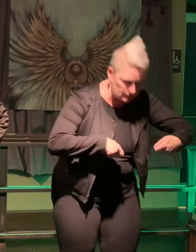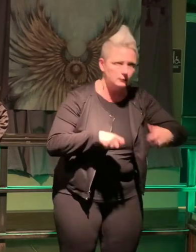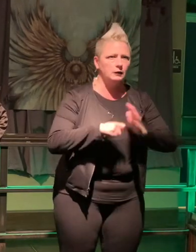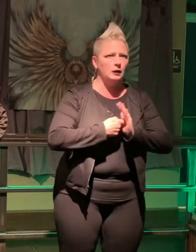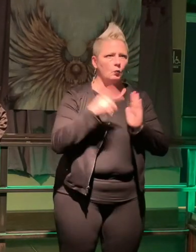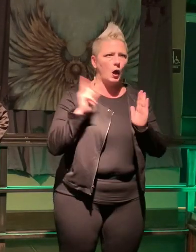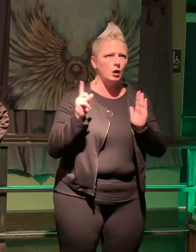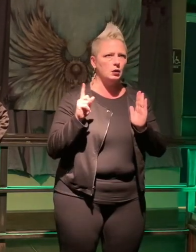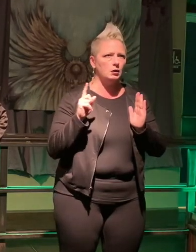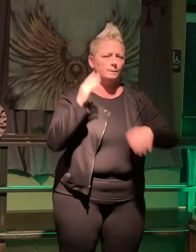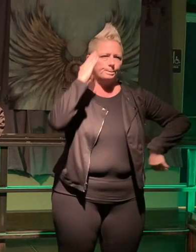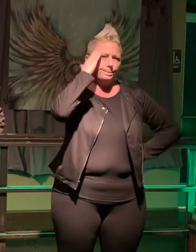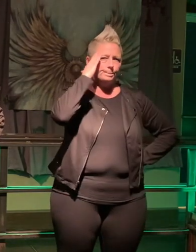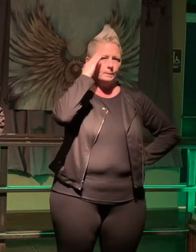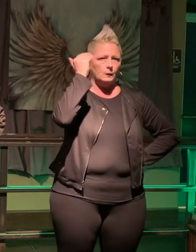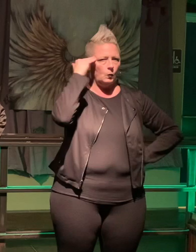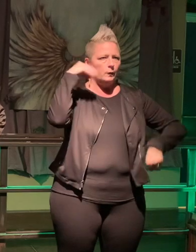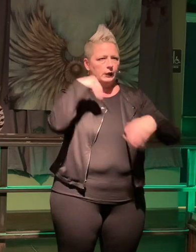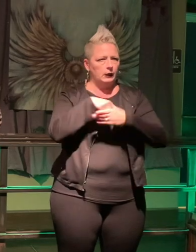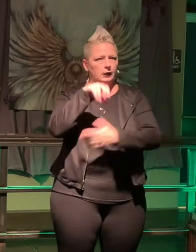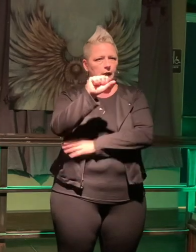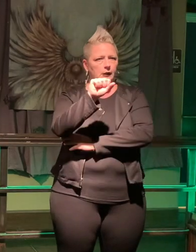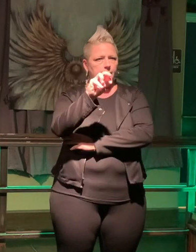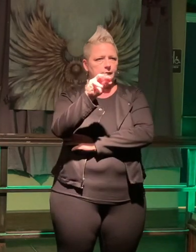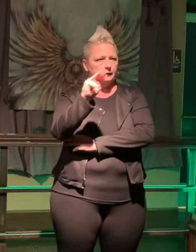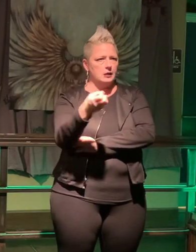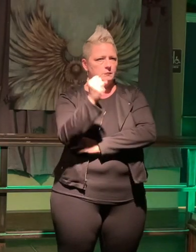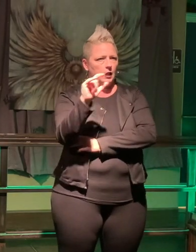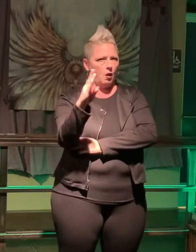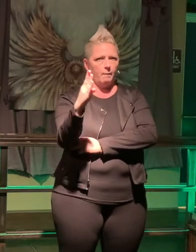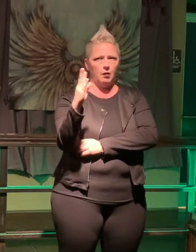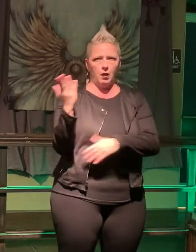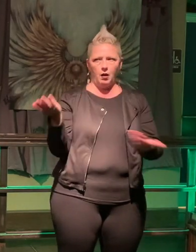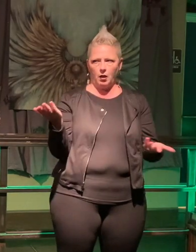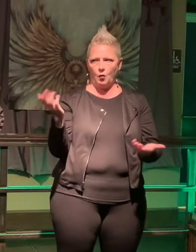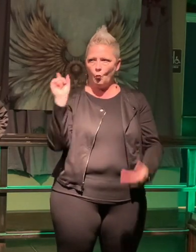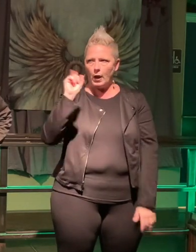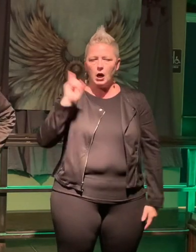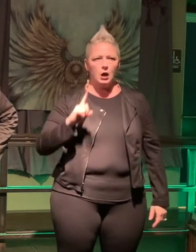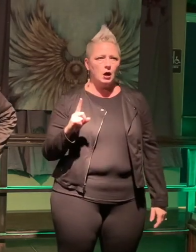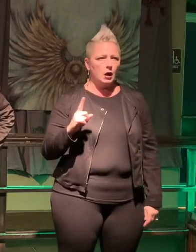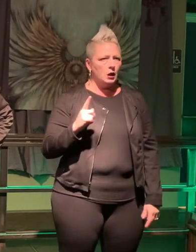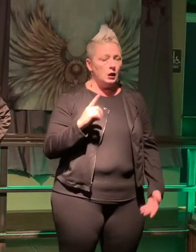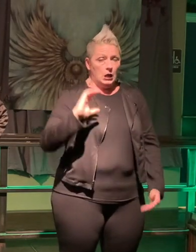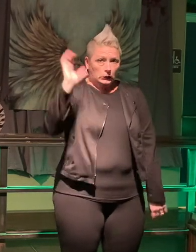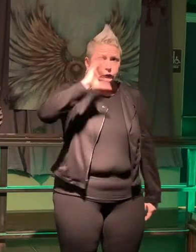they're in Sams Club but good luck on that one so after about an hour I decided um well